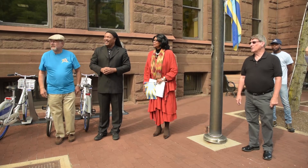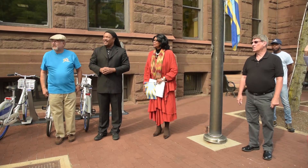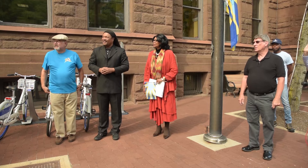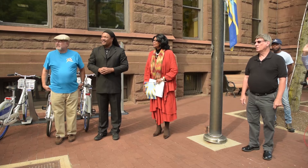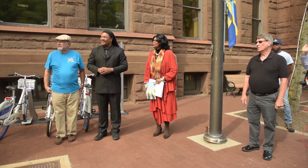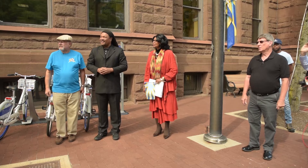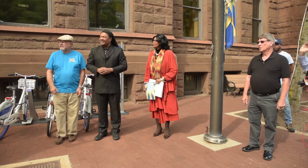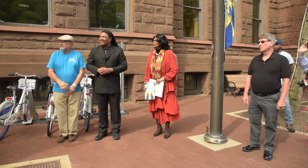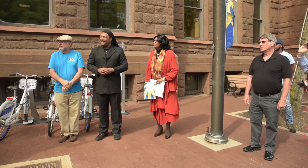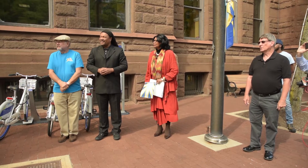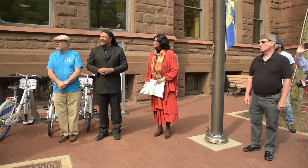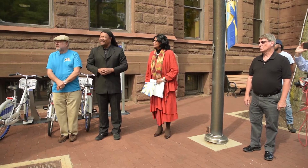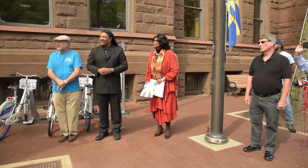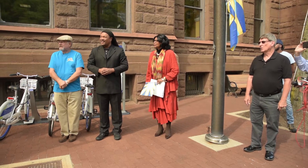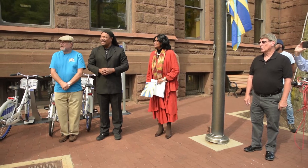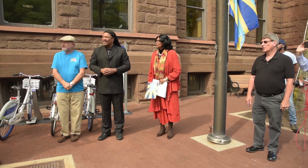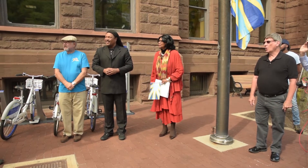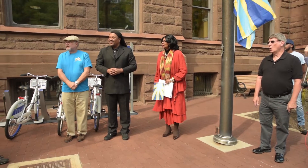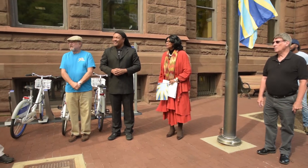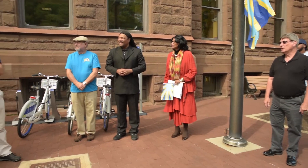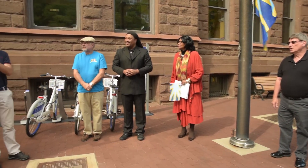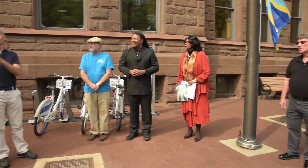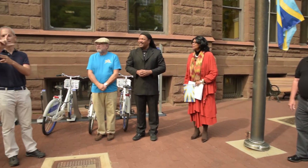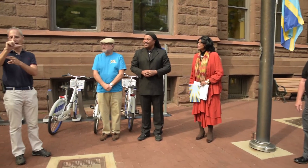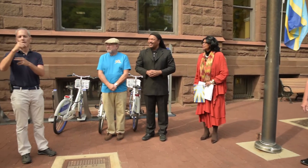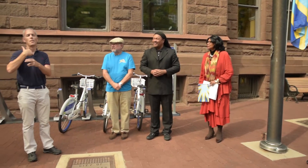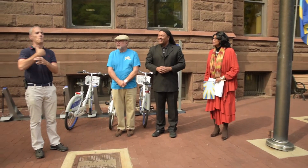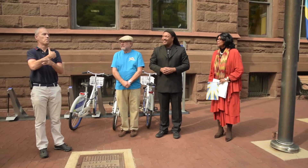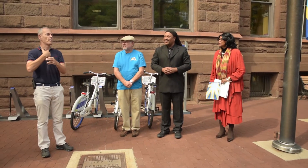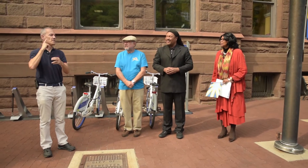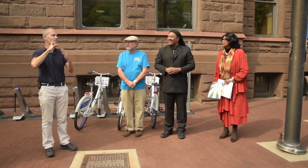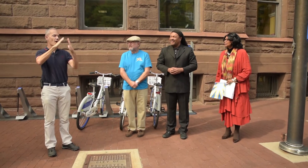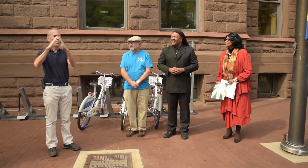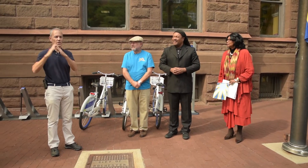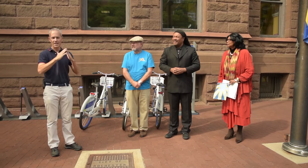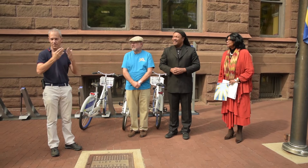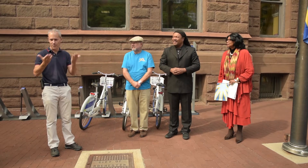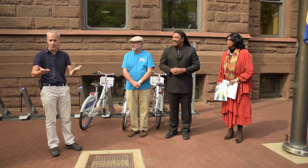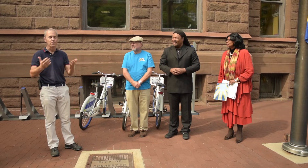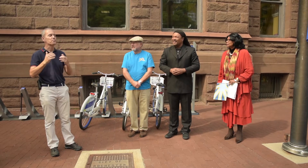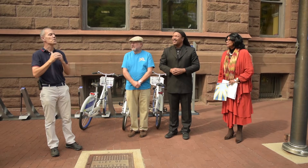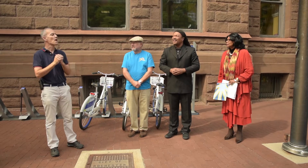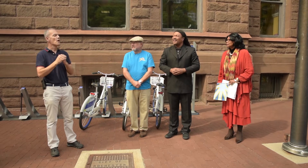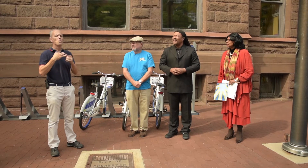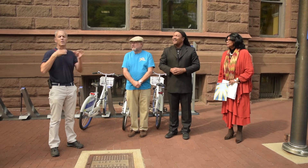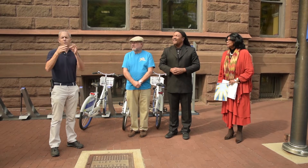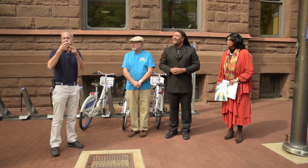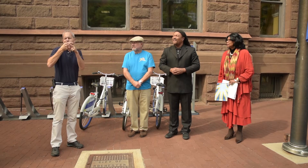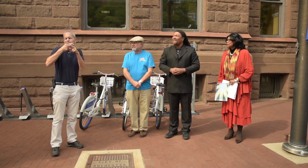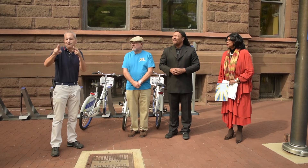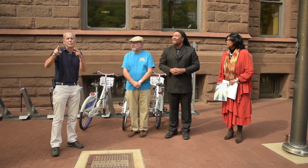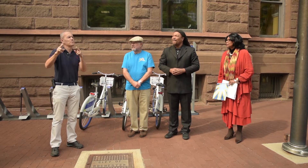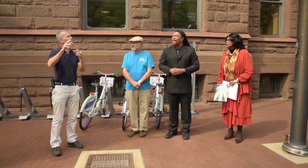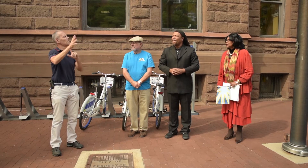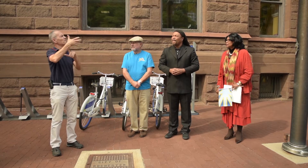is Neil Patel I'm a member of the deaf community here in Rochester I wanted to speak